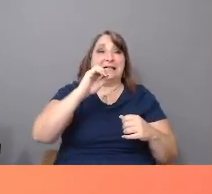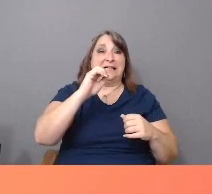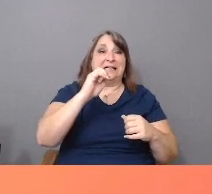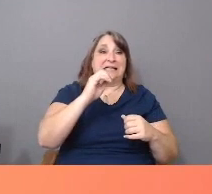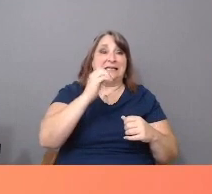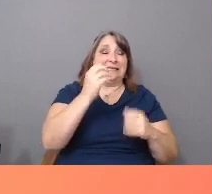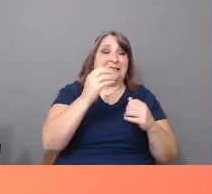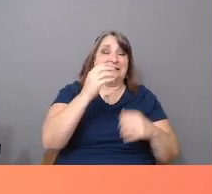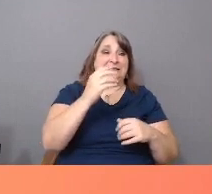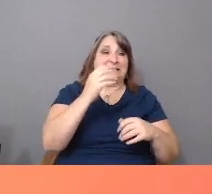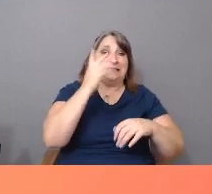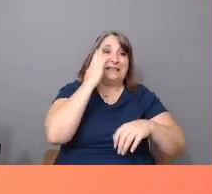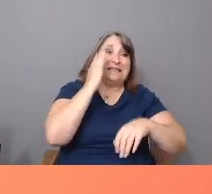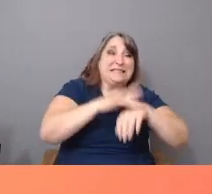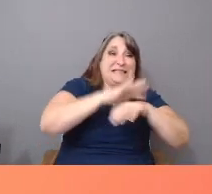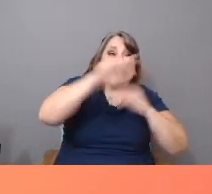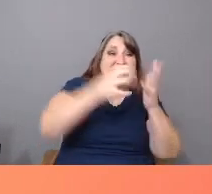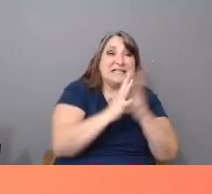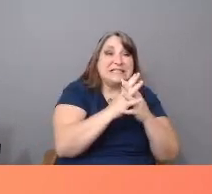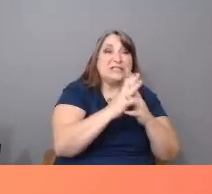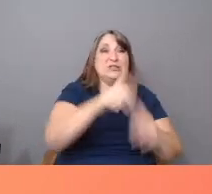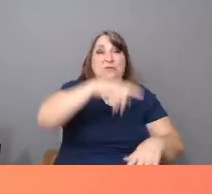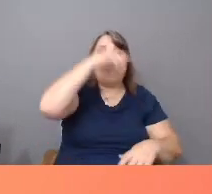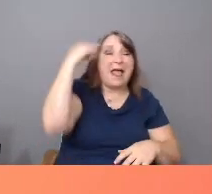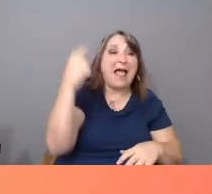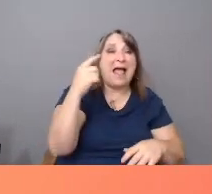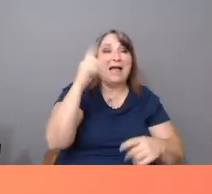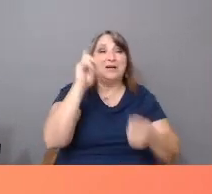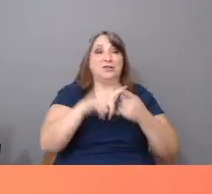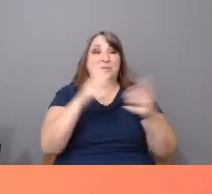that have mixed with us in the Americas over generations.